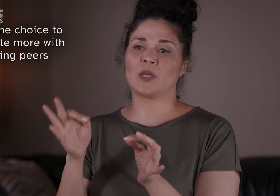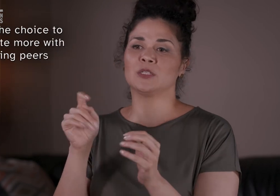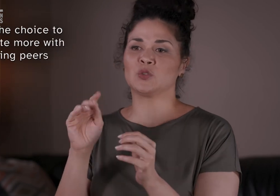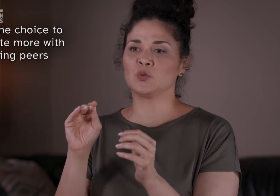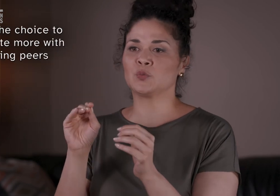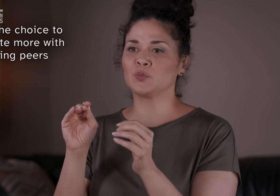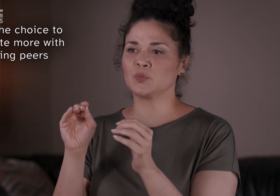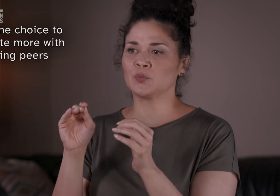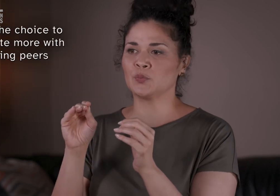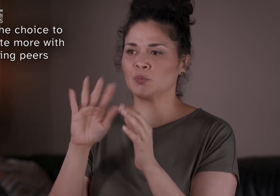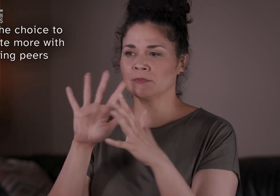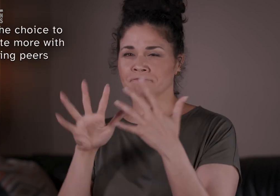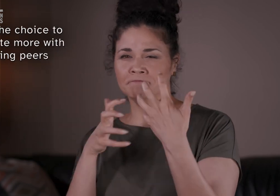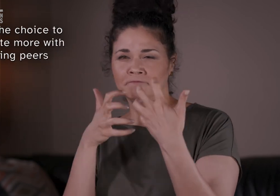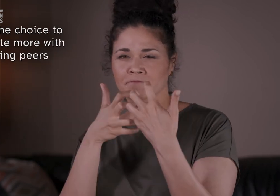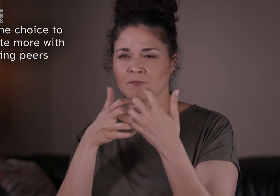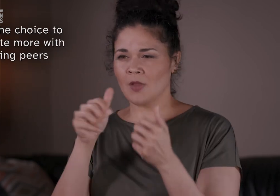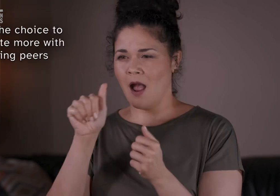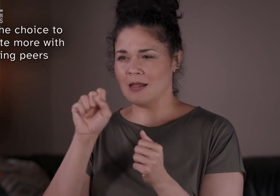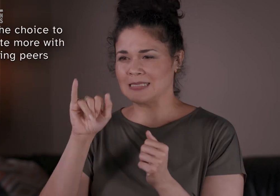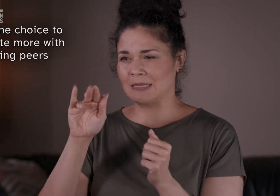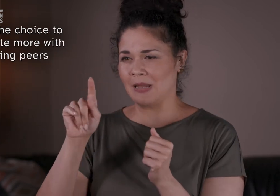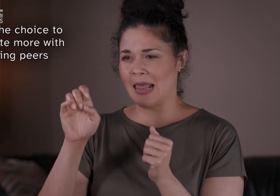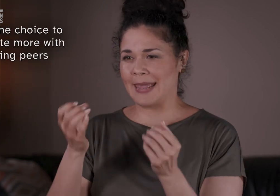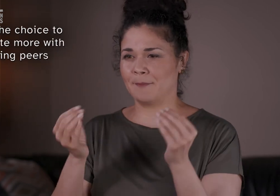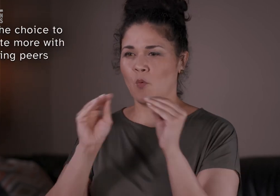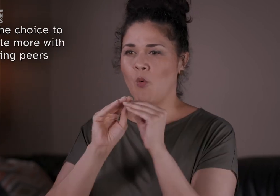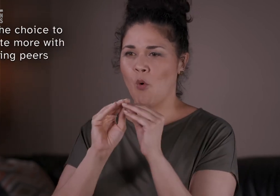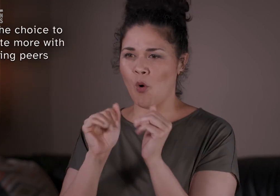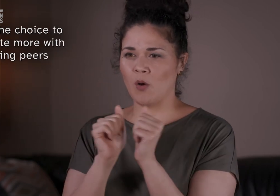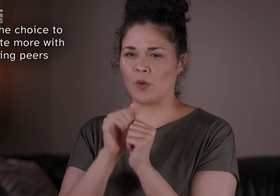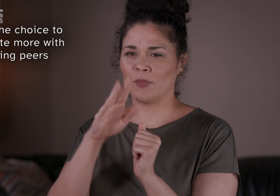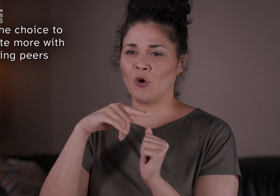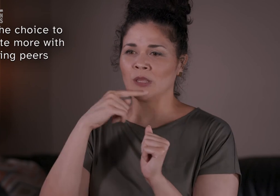I think the choice to assimilate more with her hearing peers